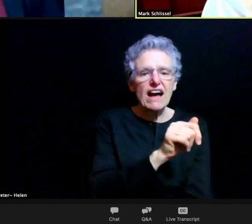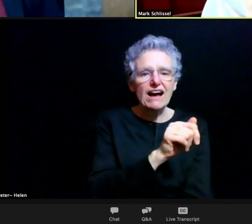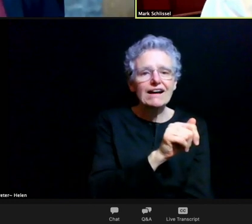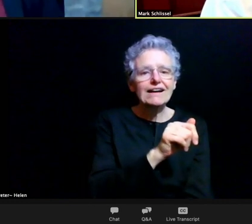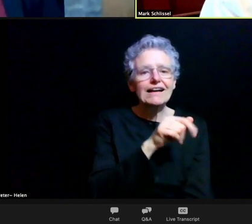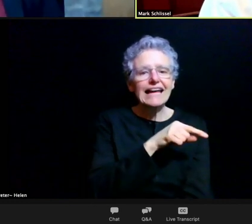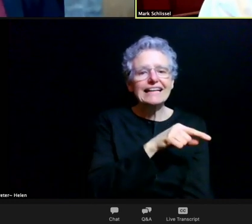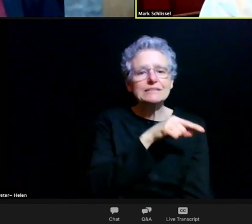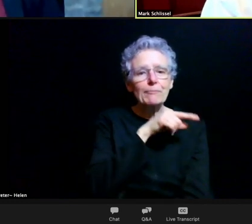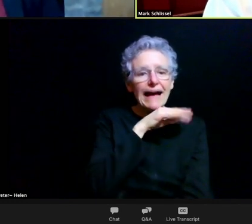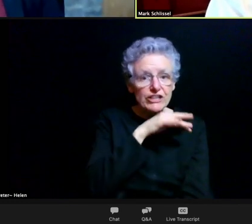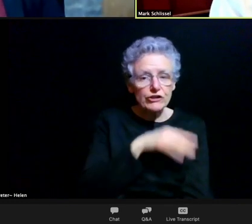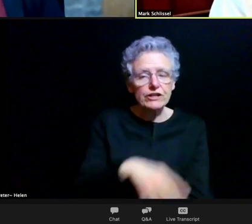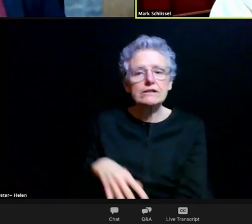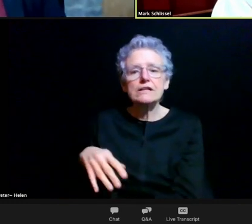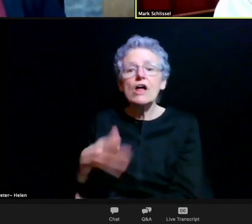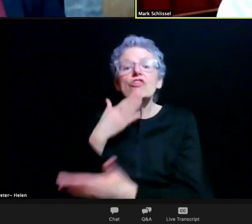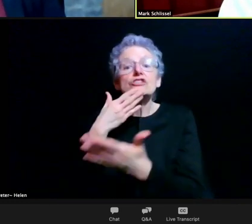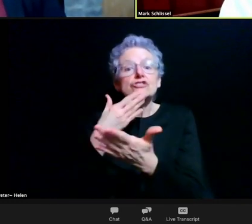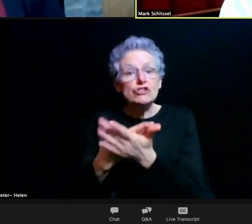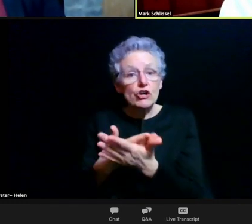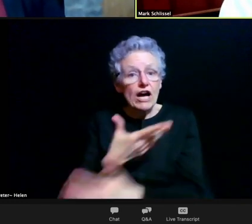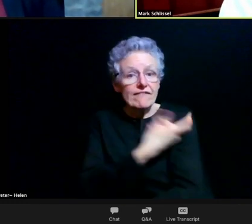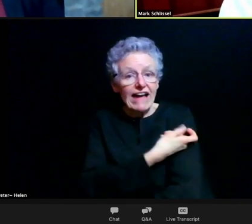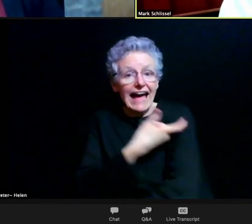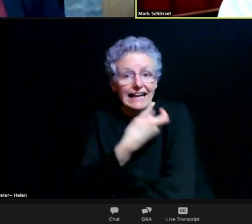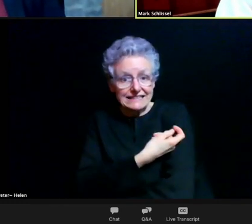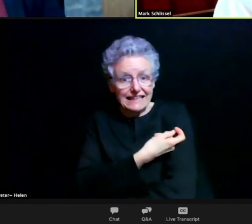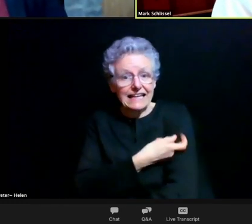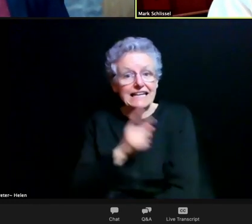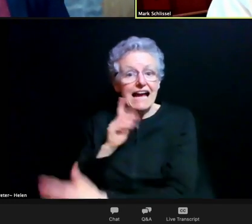There are good vaccines that work against both categories of diseases.